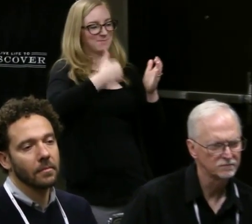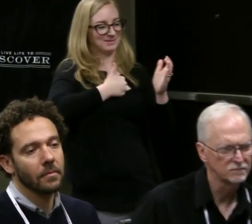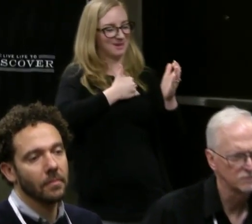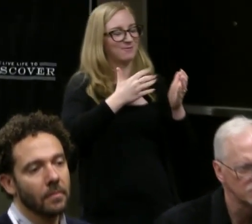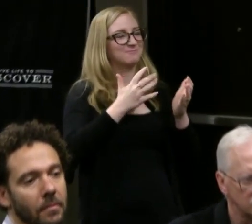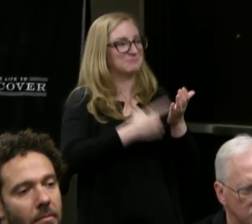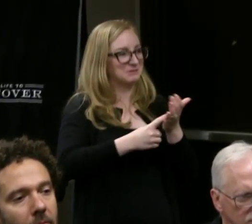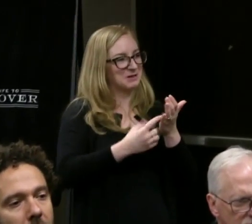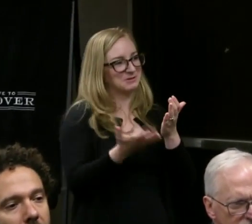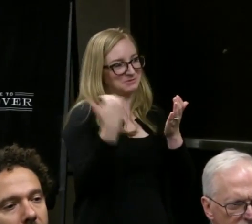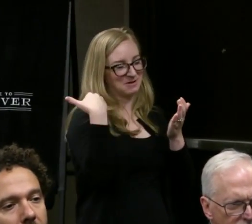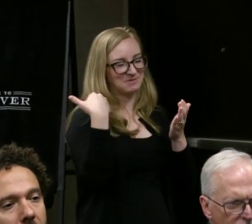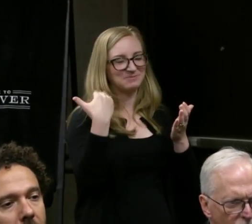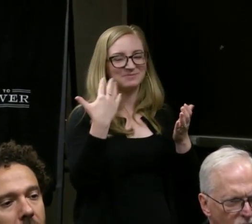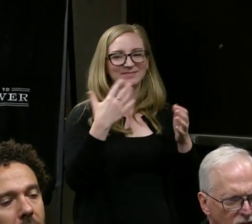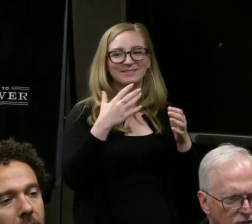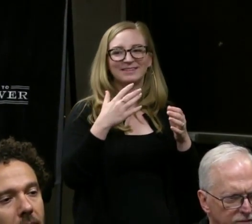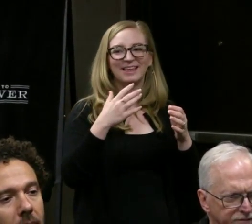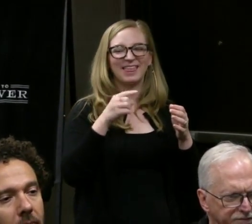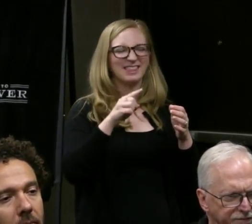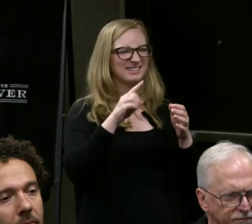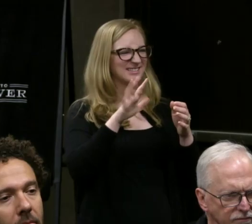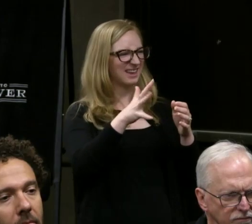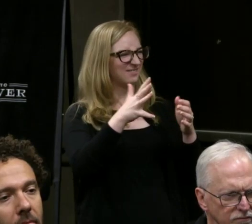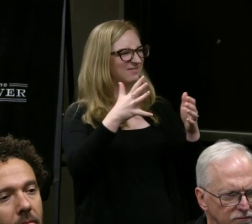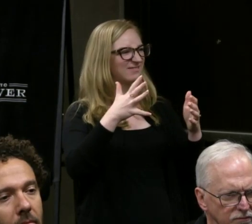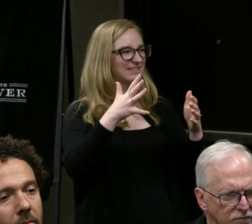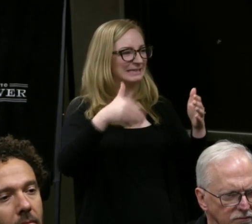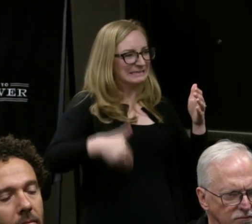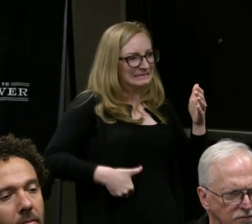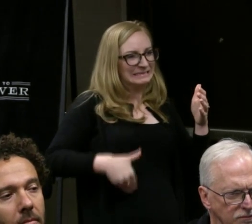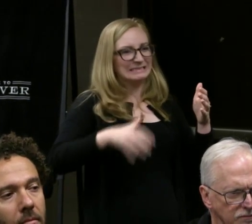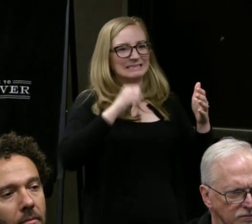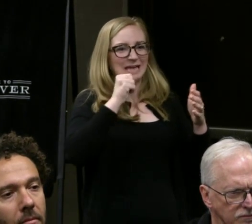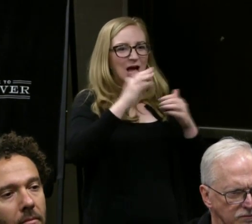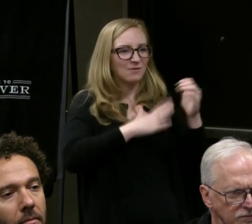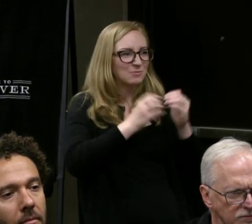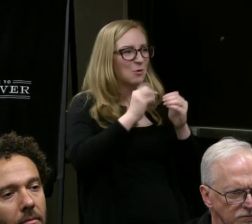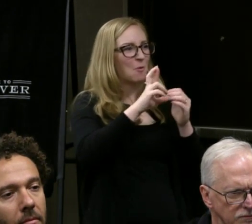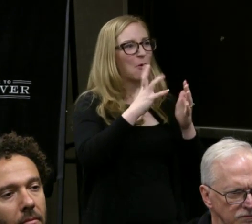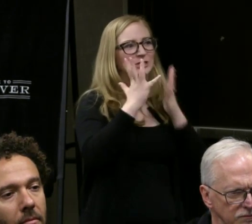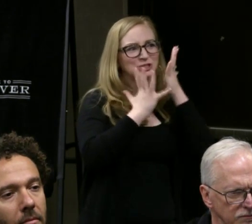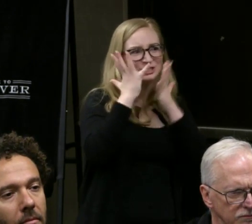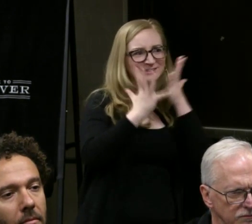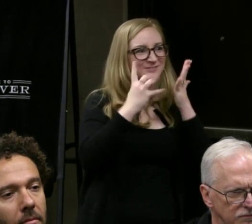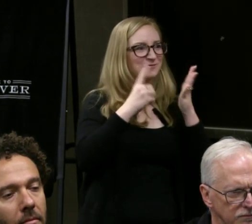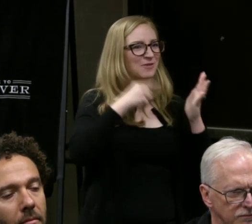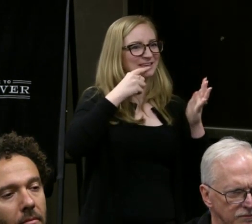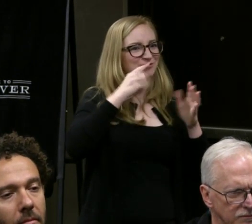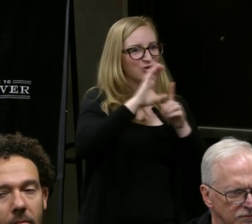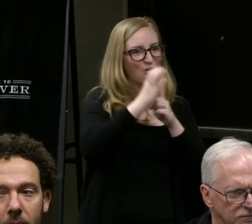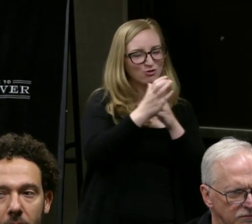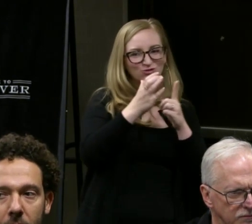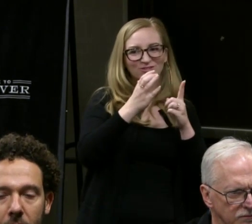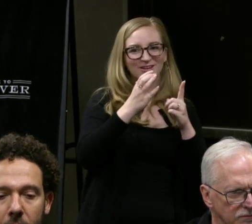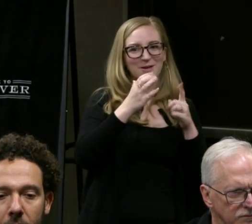at the ASL pickup was inherent discomfort or nervousness or bashfulness or whatever it is that makes us feel afraid